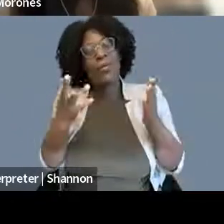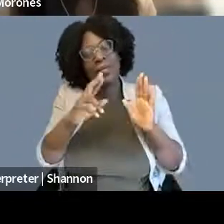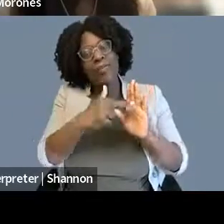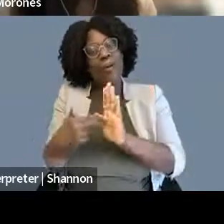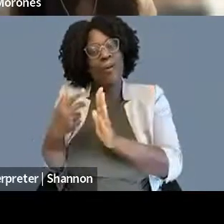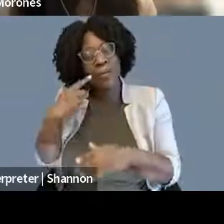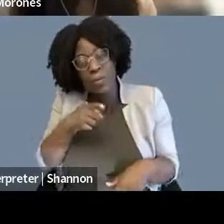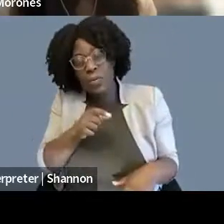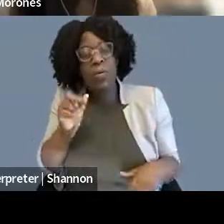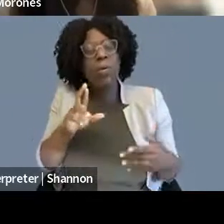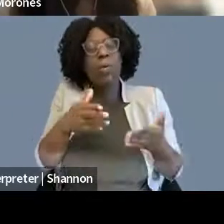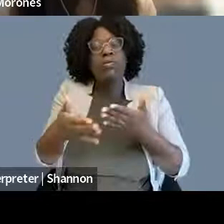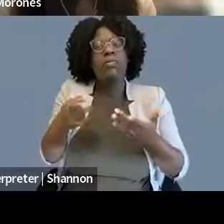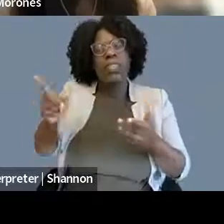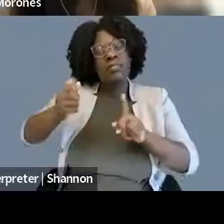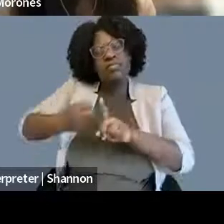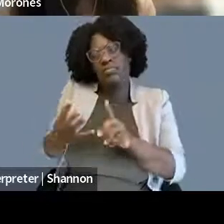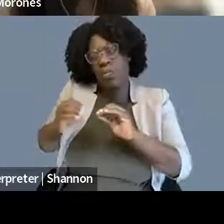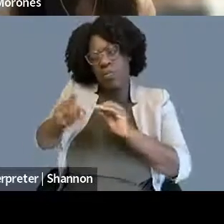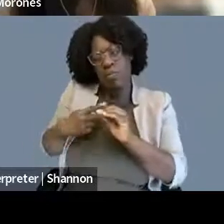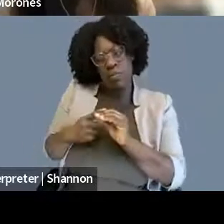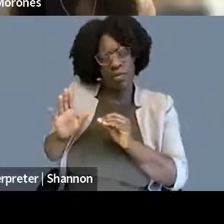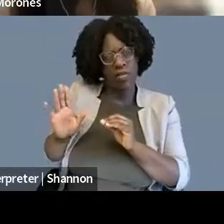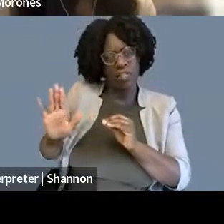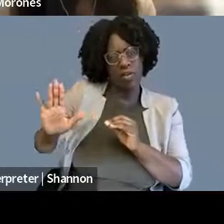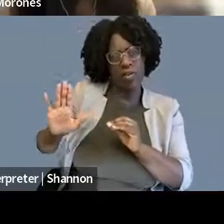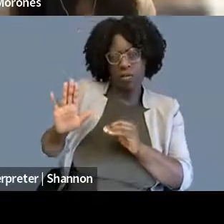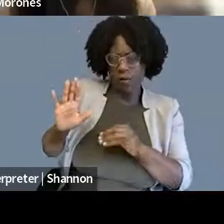I'm gonna jump to, I think there's a question about NPR.